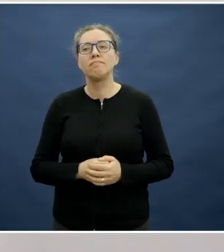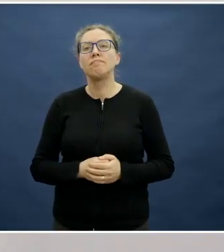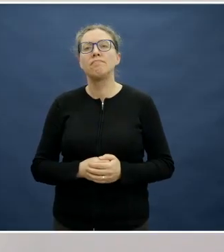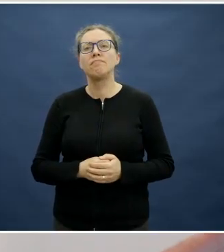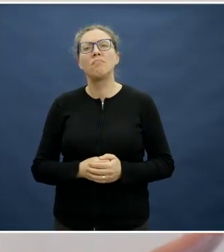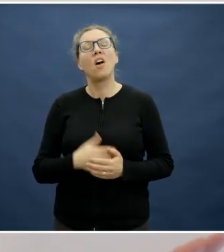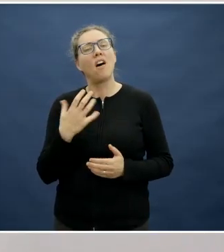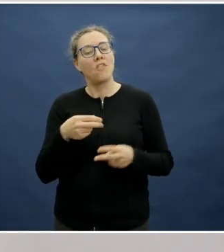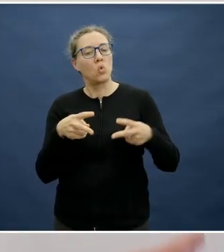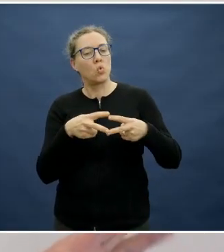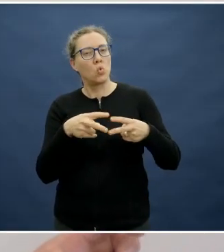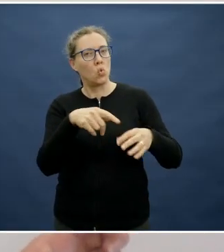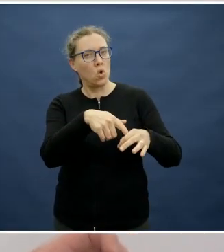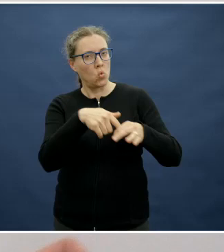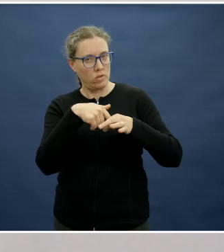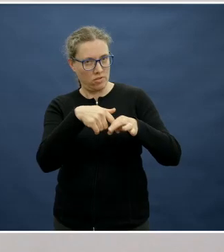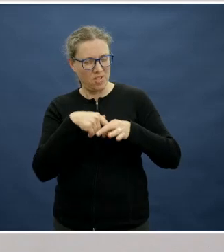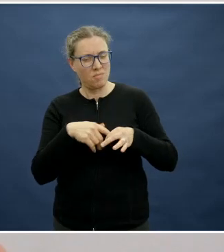I'm going to bolt them together because they're kind of related.